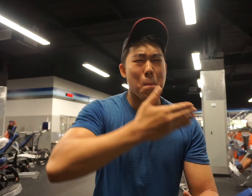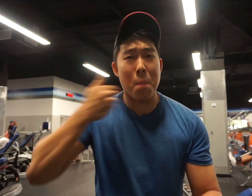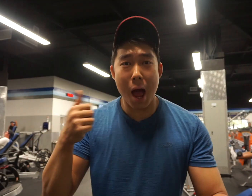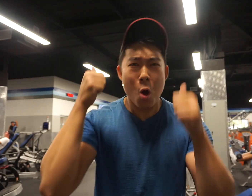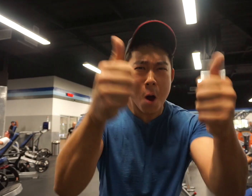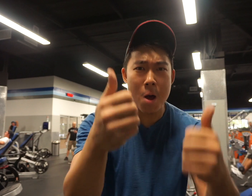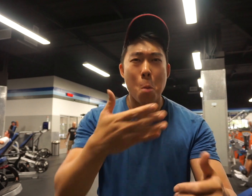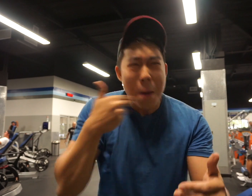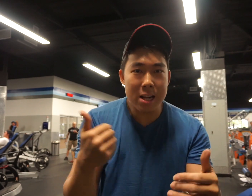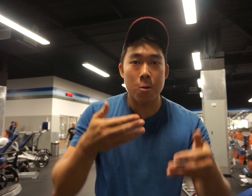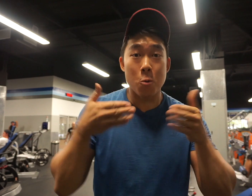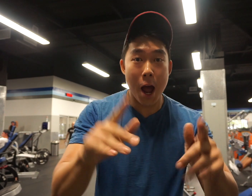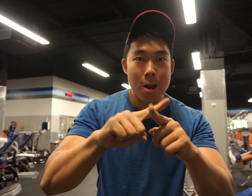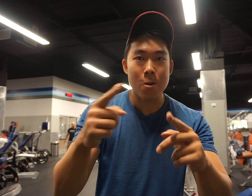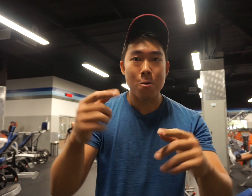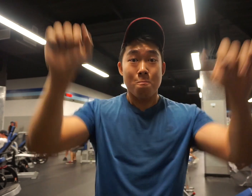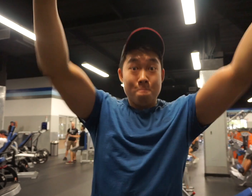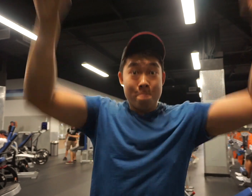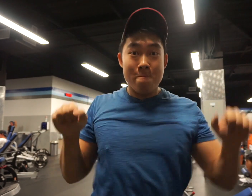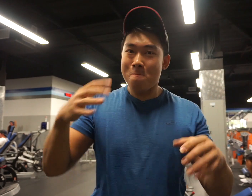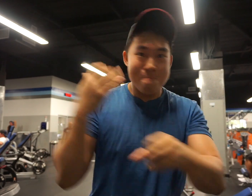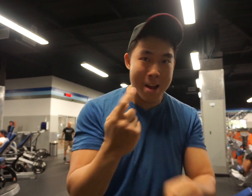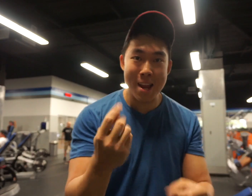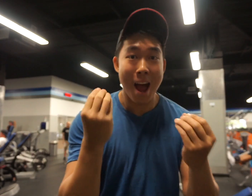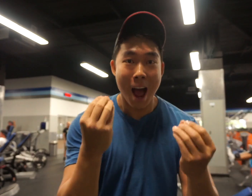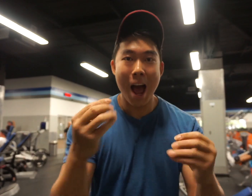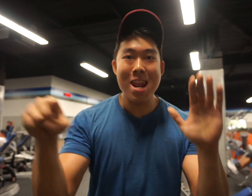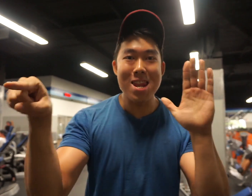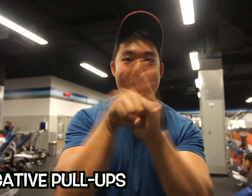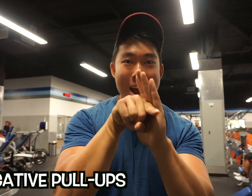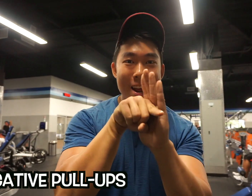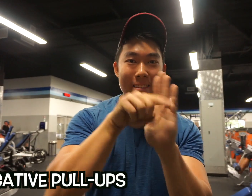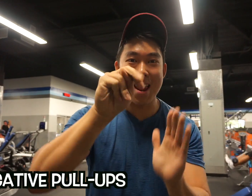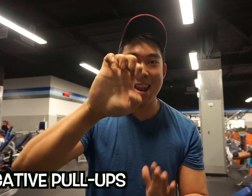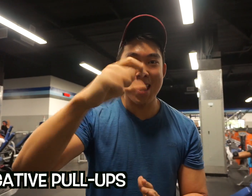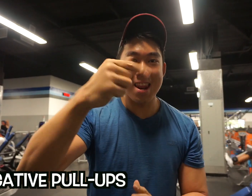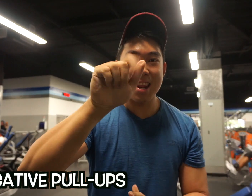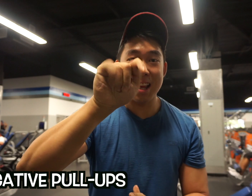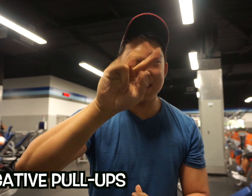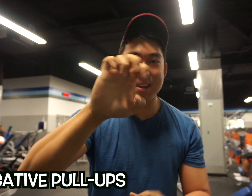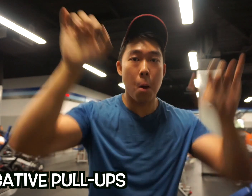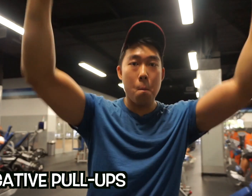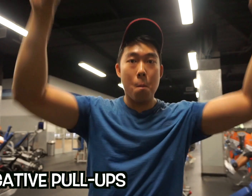In my opinion, this is one of the best exercises to help you get your first pull up: Negative Pull Ups